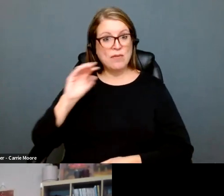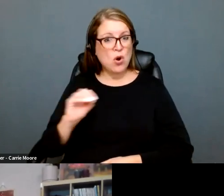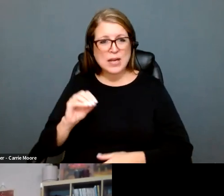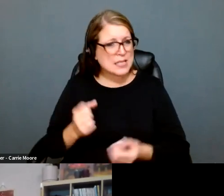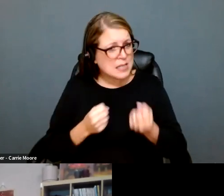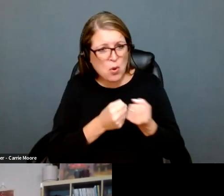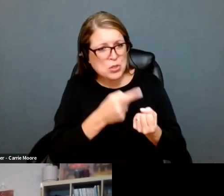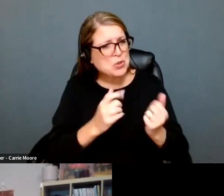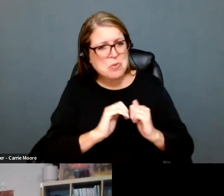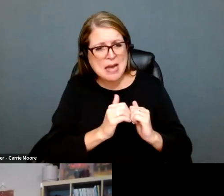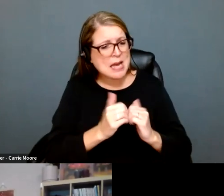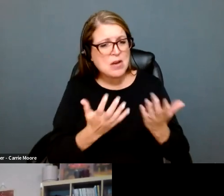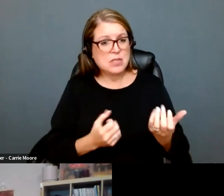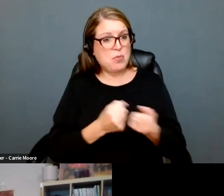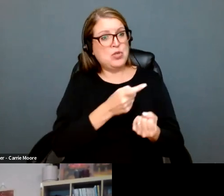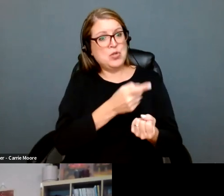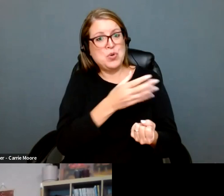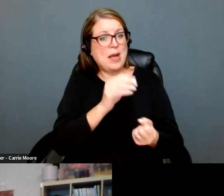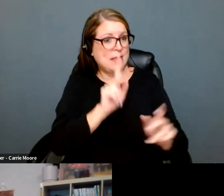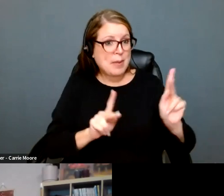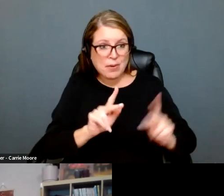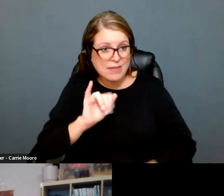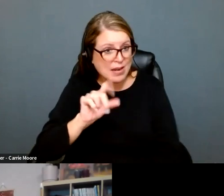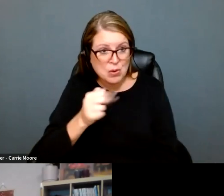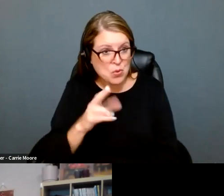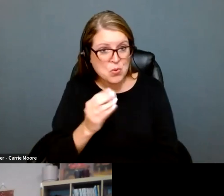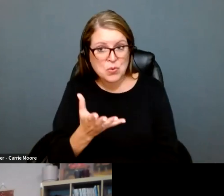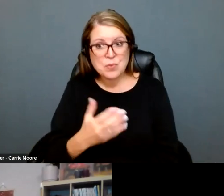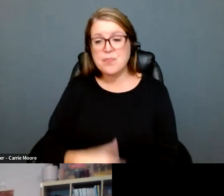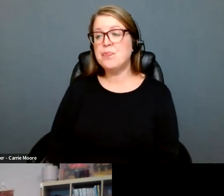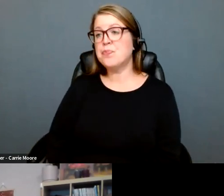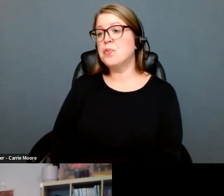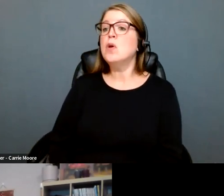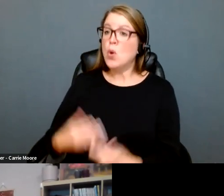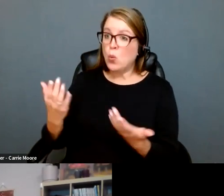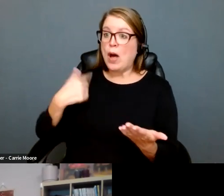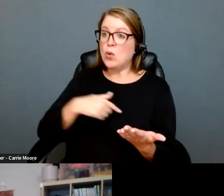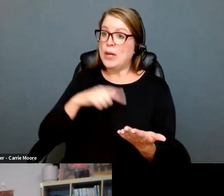Oregon can support you and your colleagues at the ACLU of Idaho and just people in